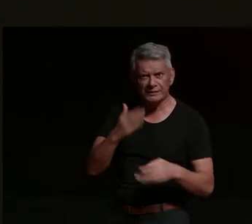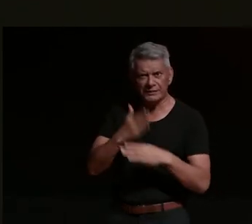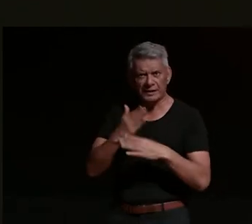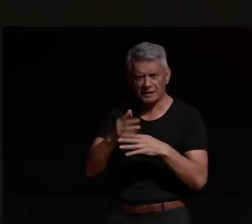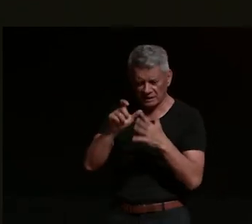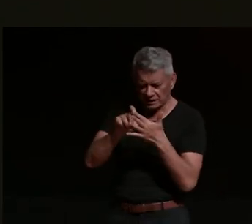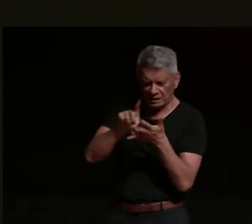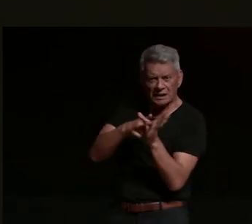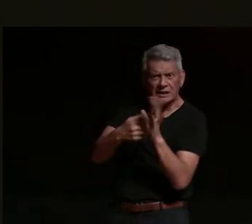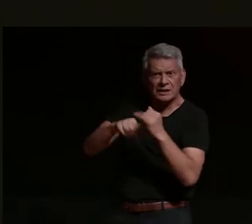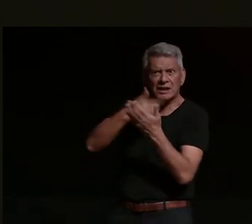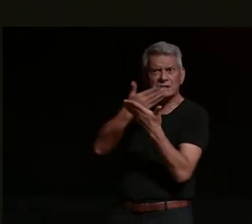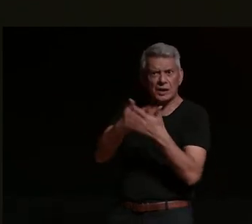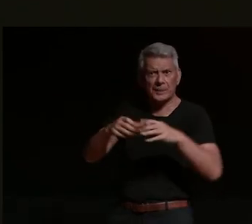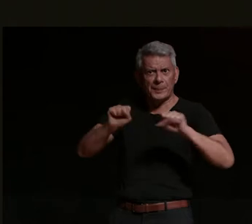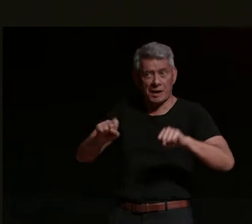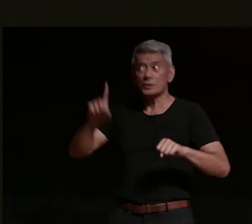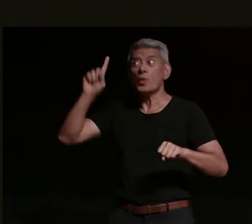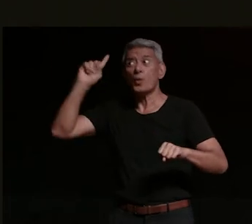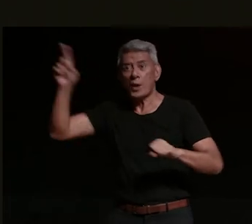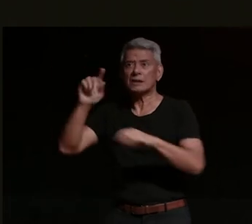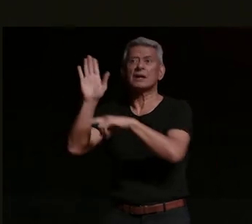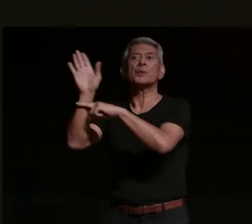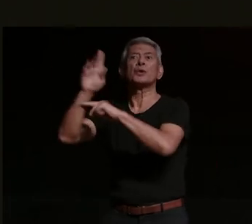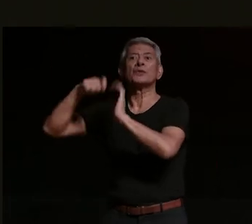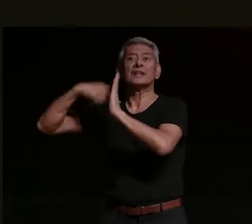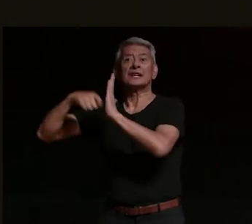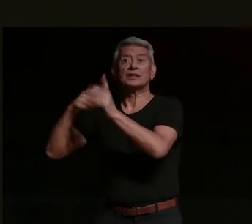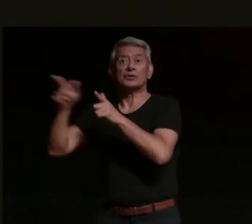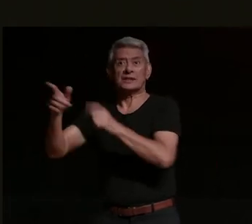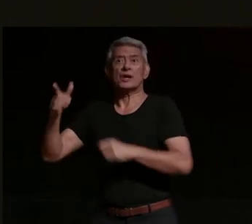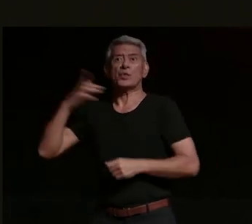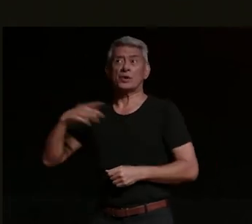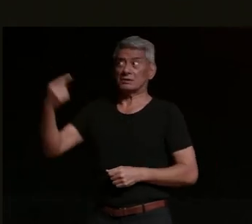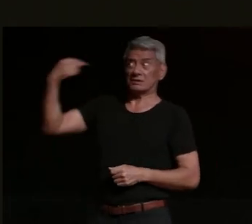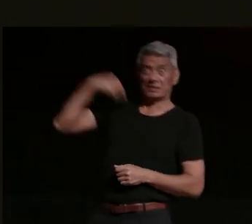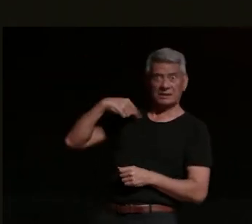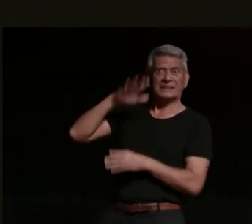had a request from a movie director who would like to have you guys in his movie and i thought